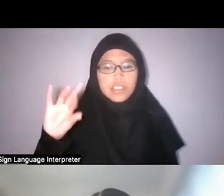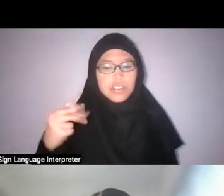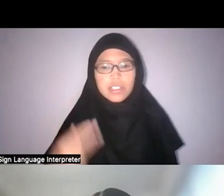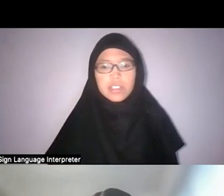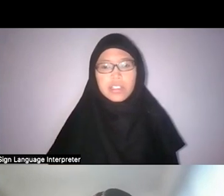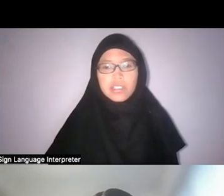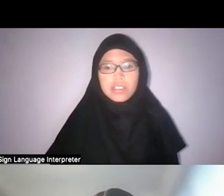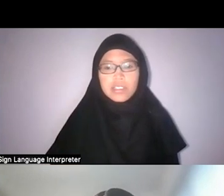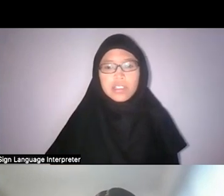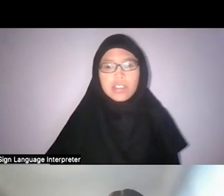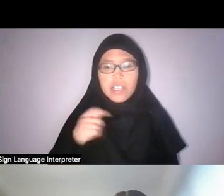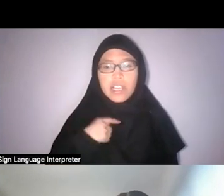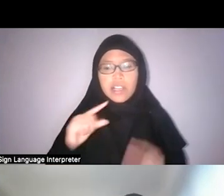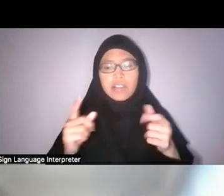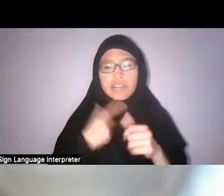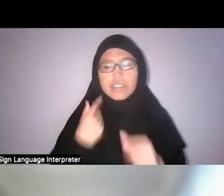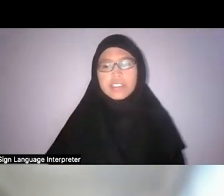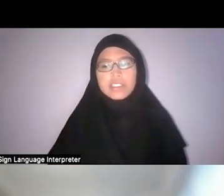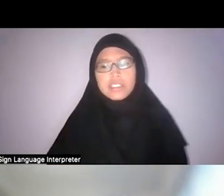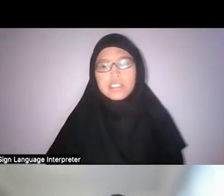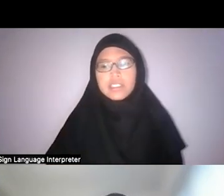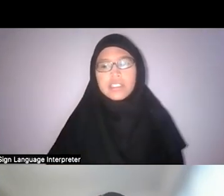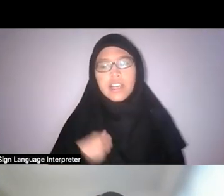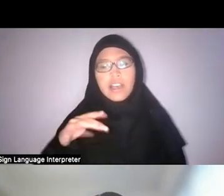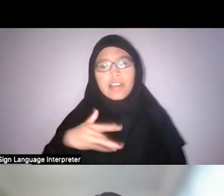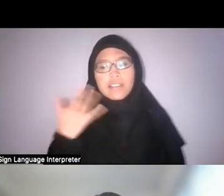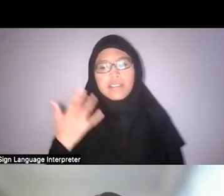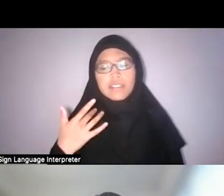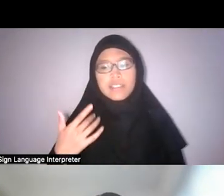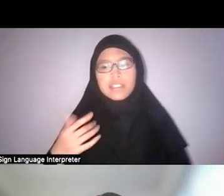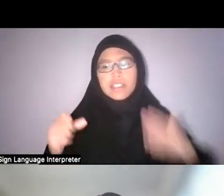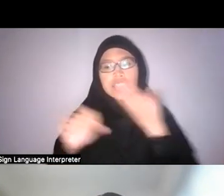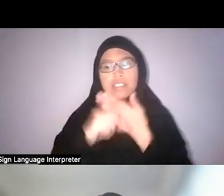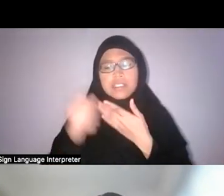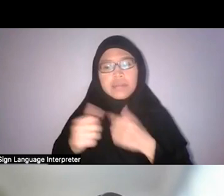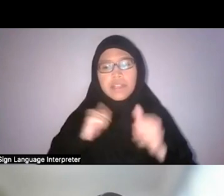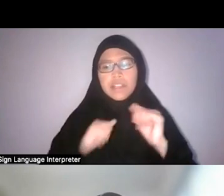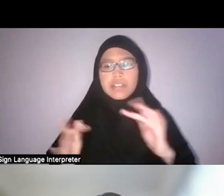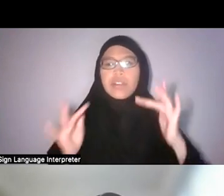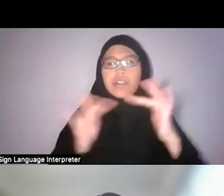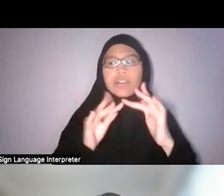Nadirah: Okay, I can go first. I feel that the simple acts of connecting with our elders when they cook,